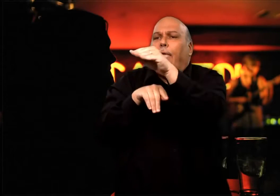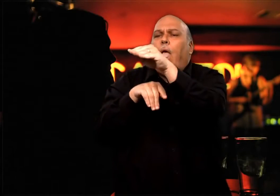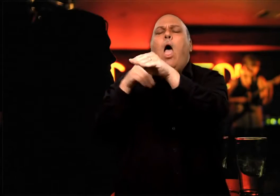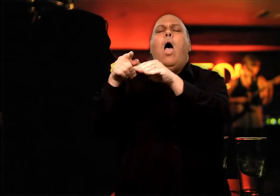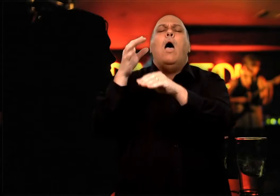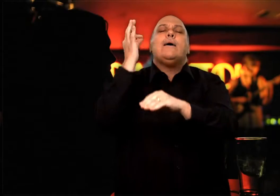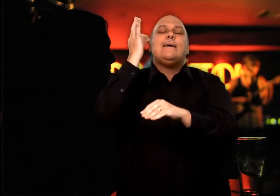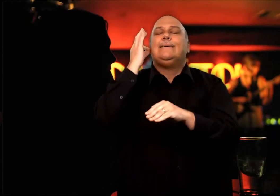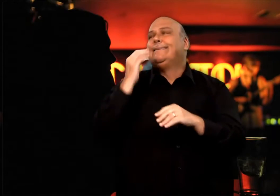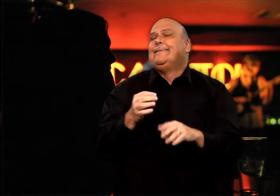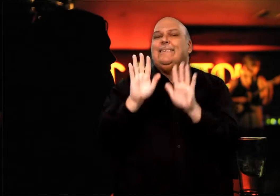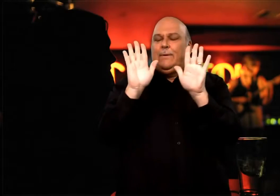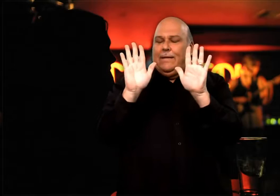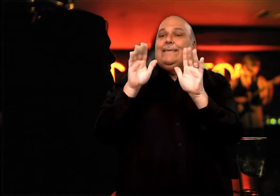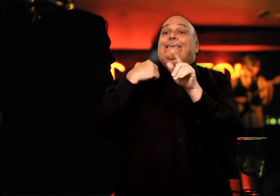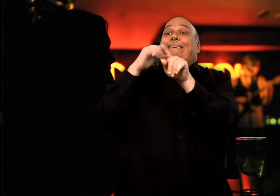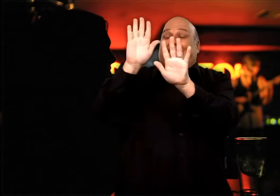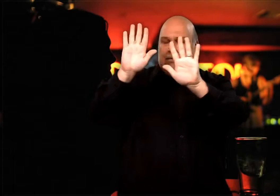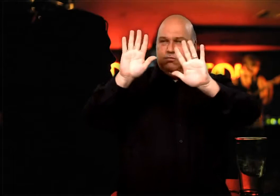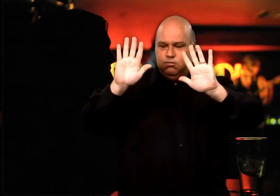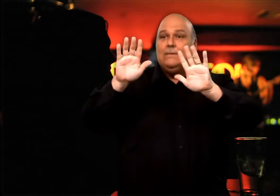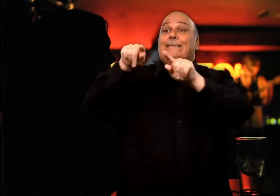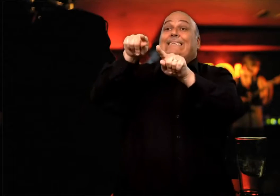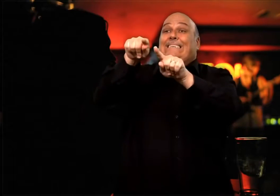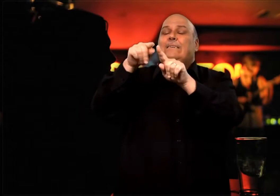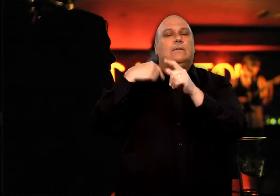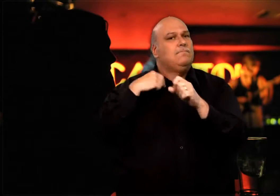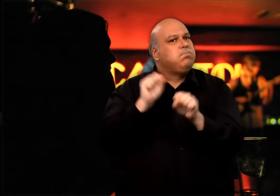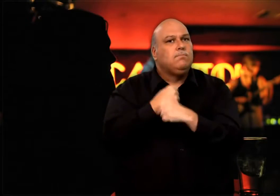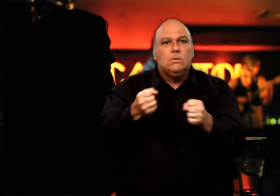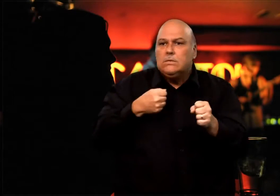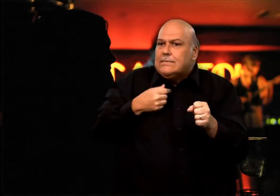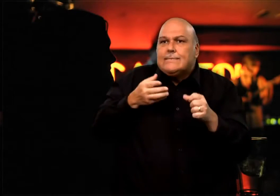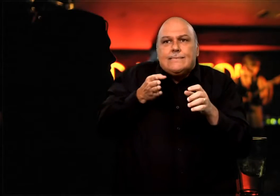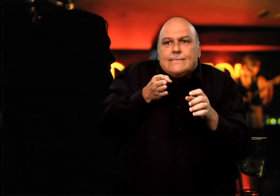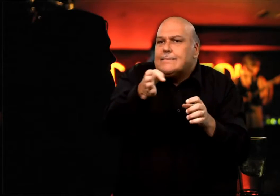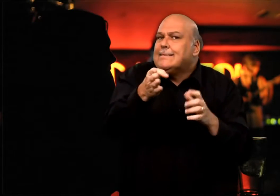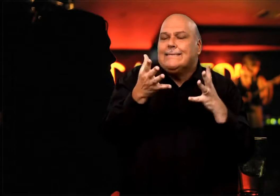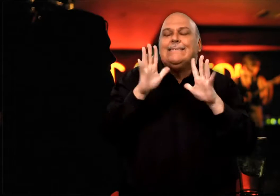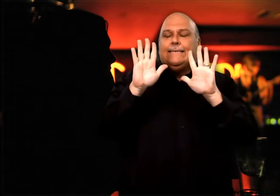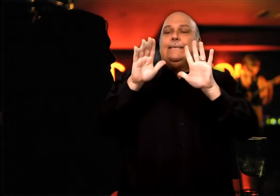he tapped Blair's shoulder and she turned around and finally recognized me! She was pleasantly surprised to see me. “What the heck